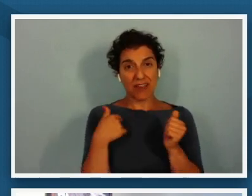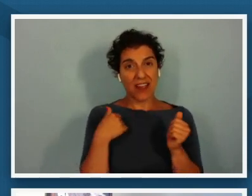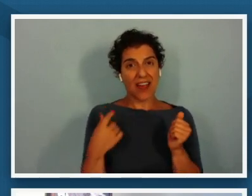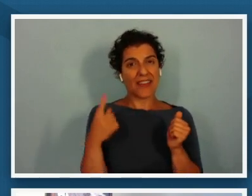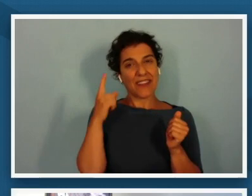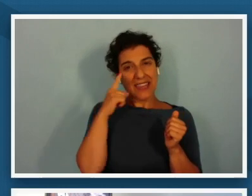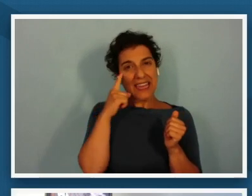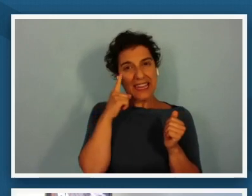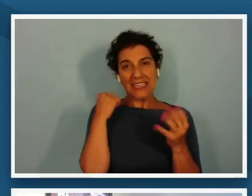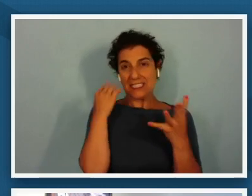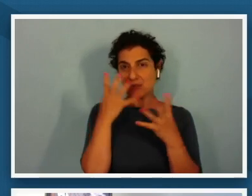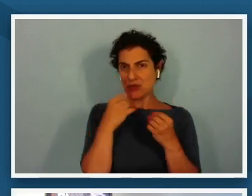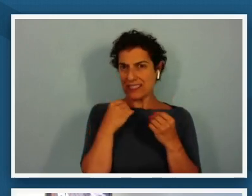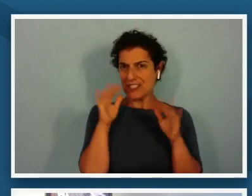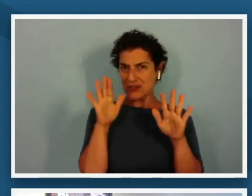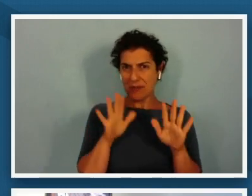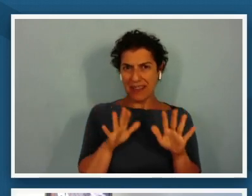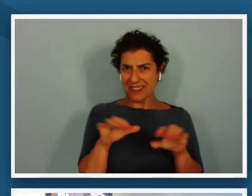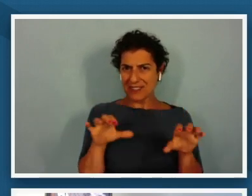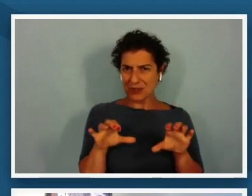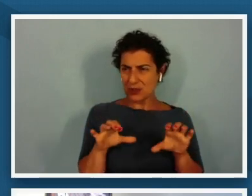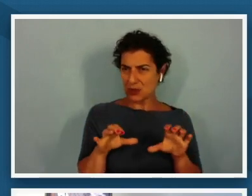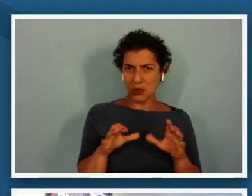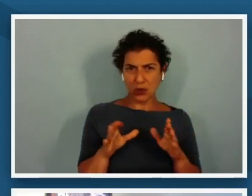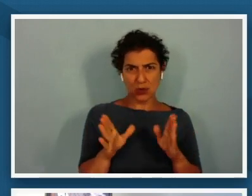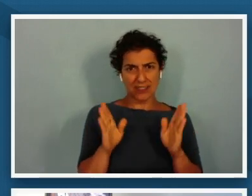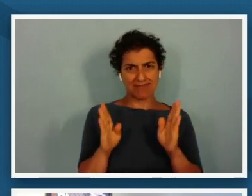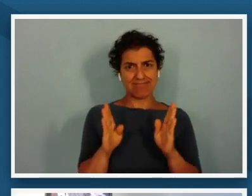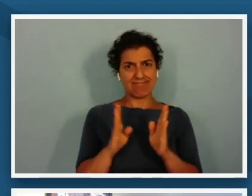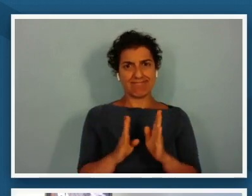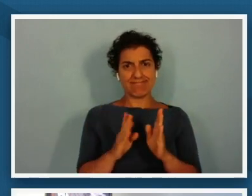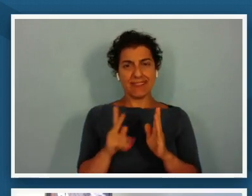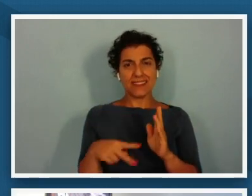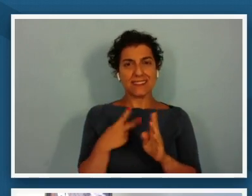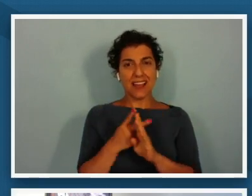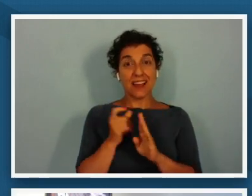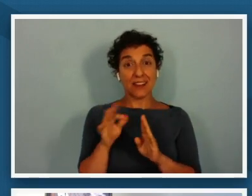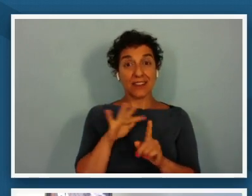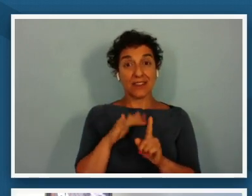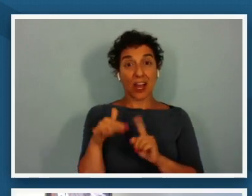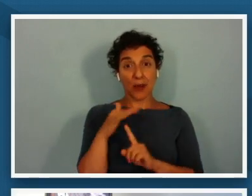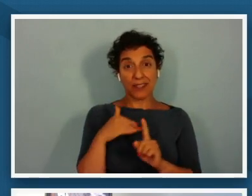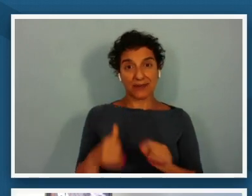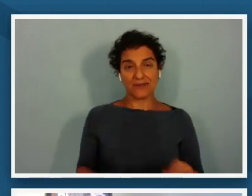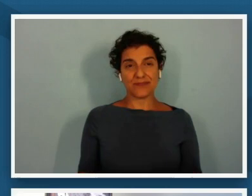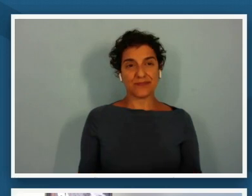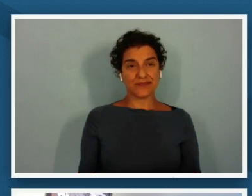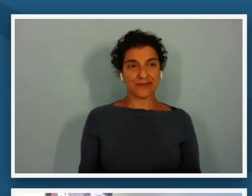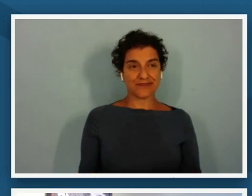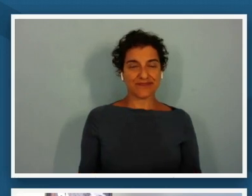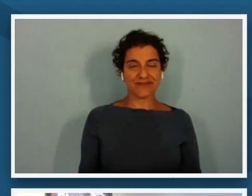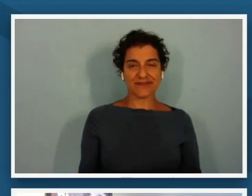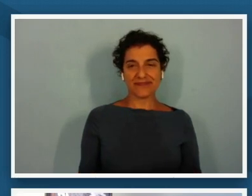tremendous to do in in in this kind of environment so